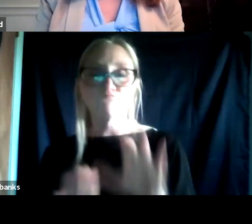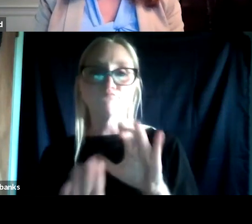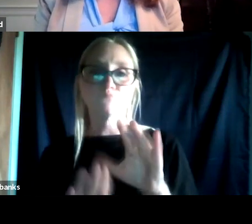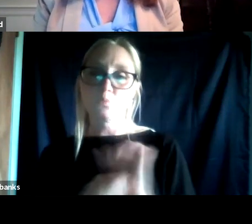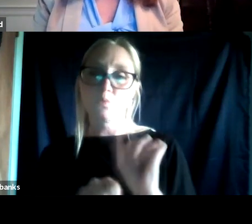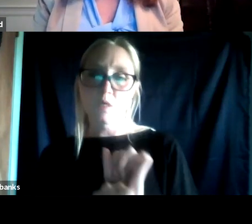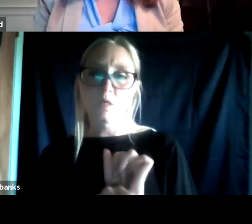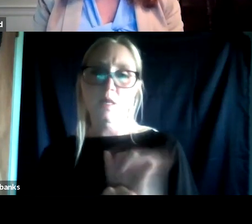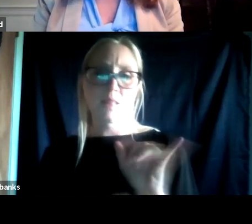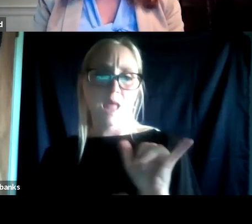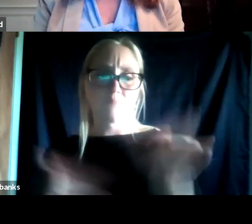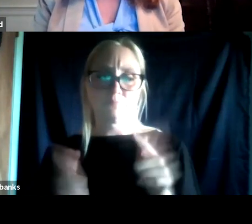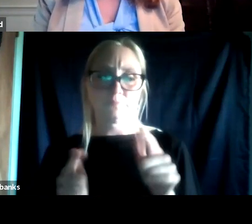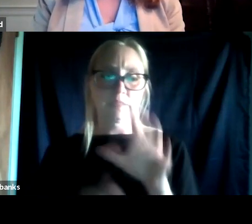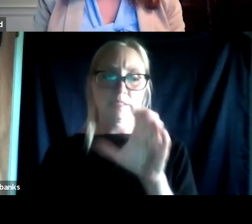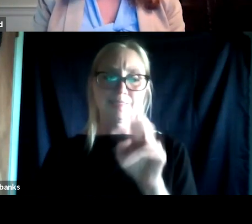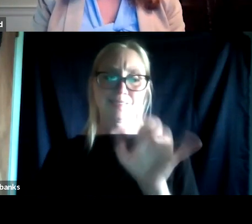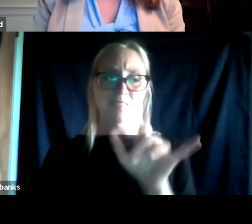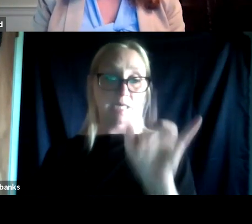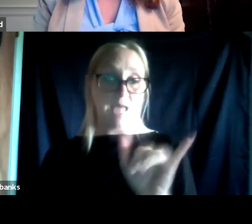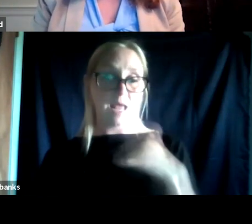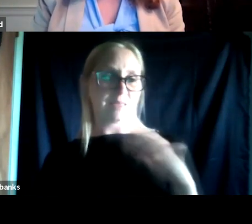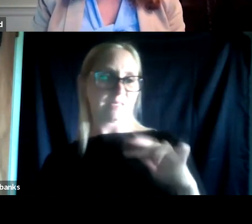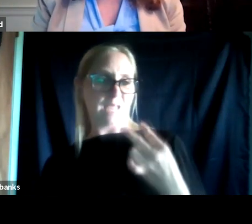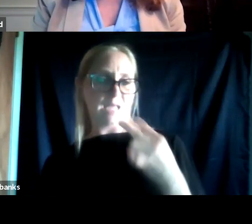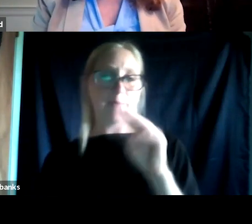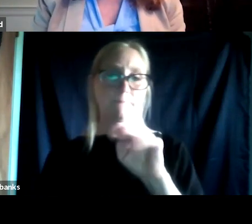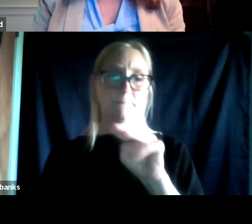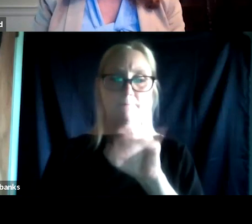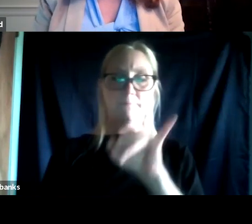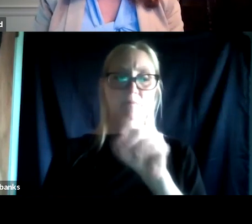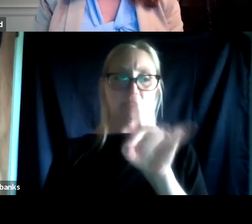had the second misdemeanor court in the nation and then I think had one of the first felony courts.